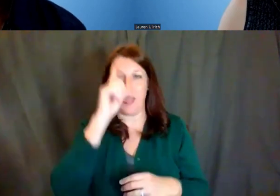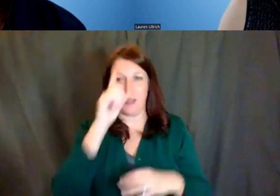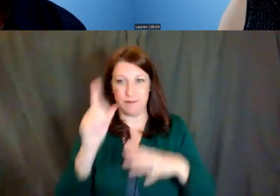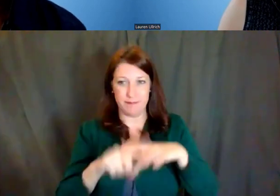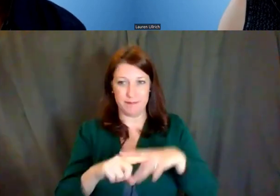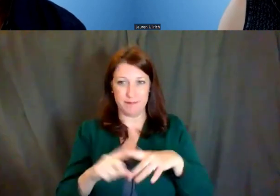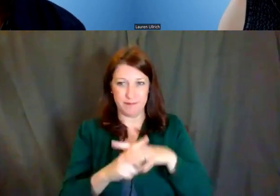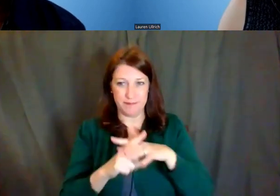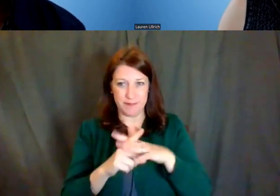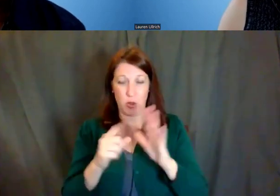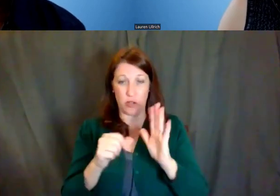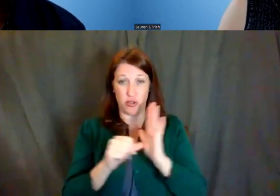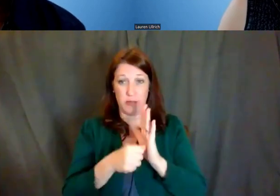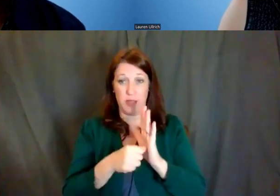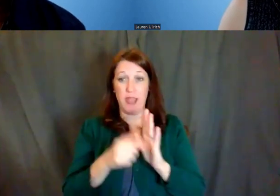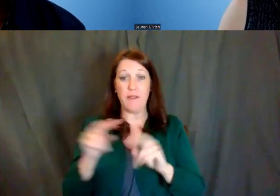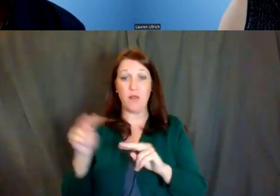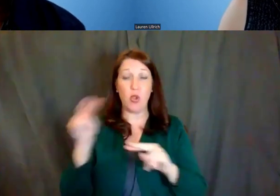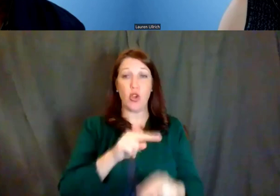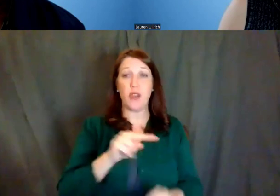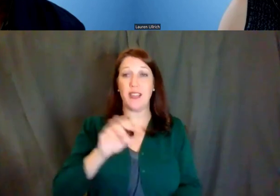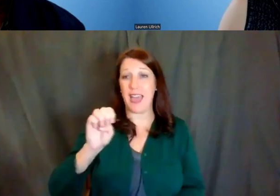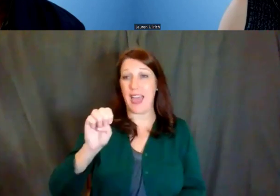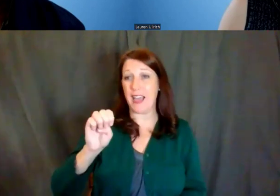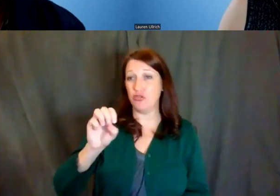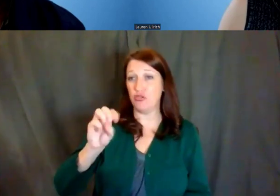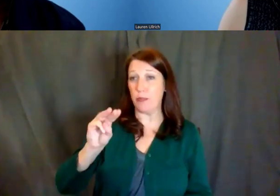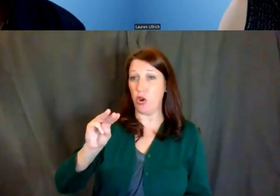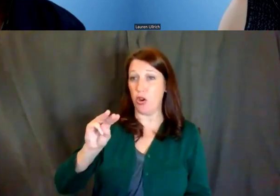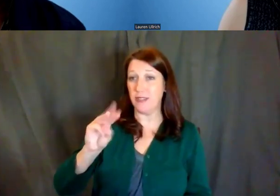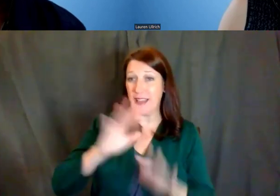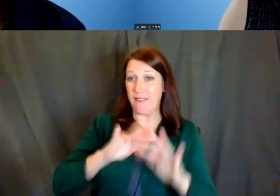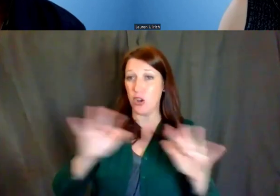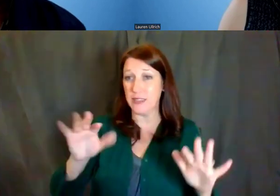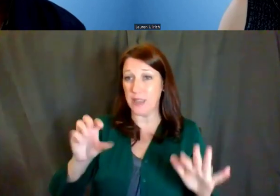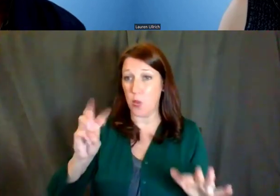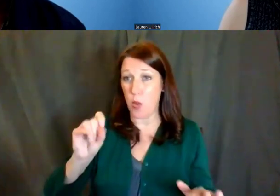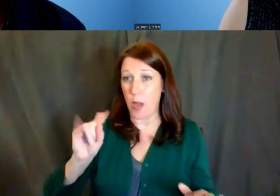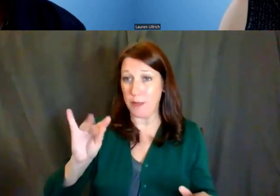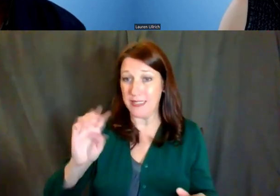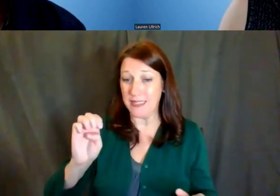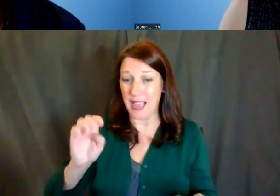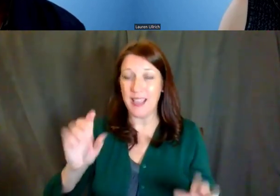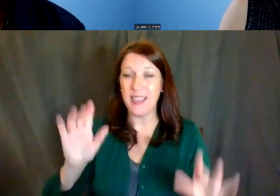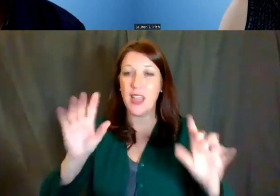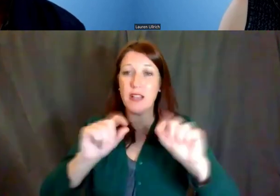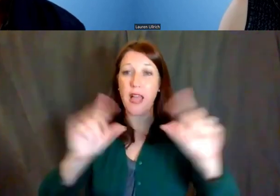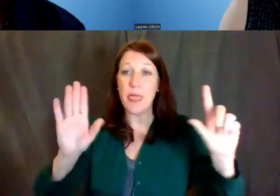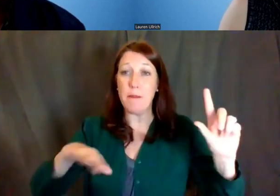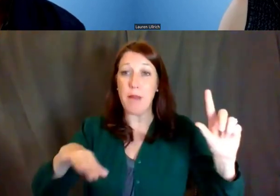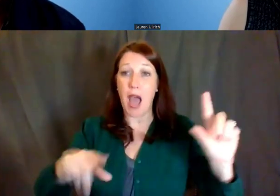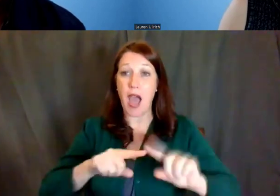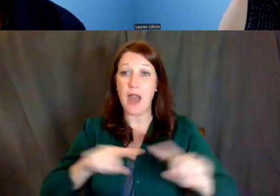if you go to the Extramural Diversity website, there's a Contact Us link at the bottom of the page,